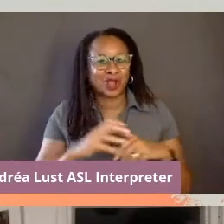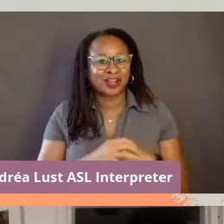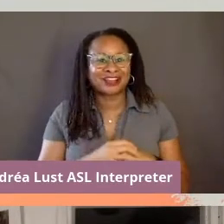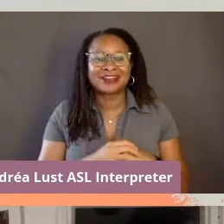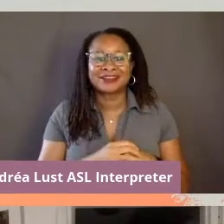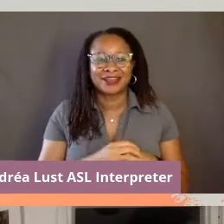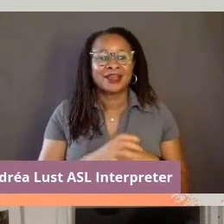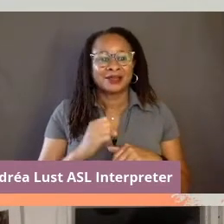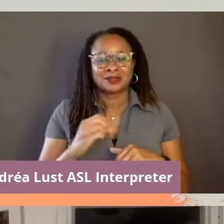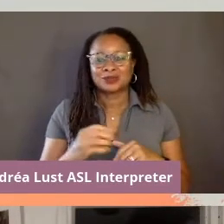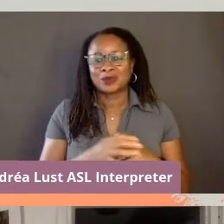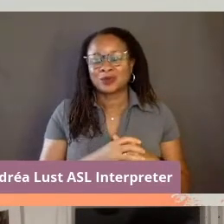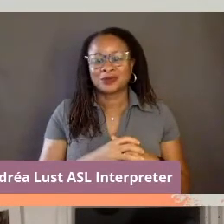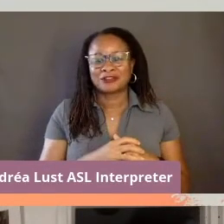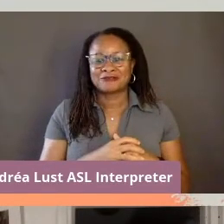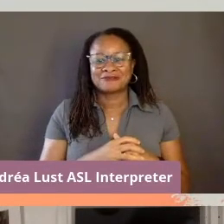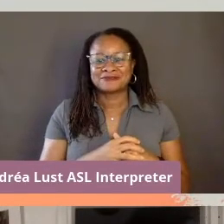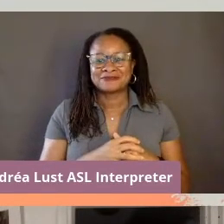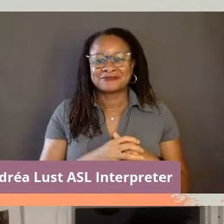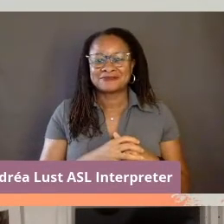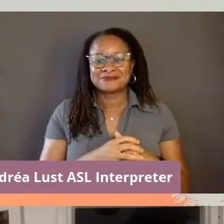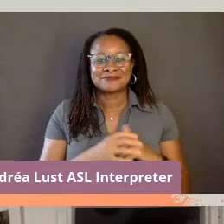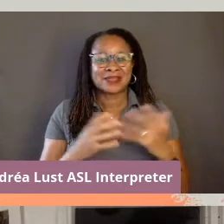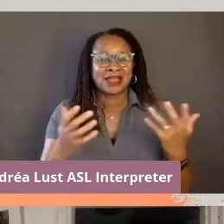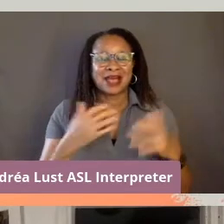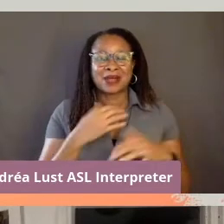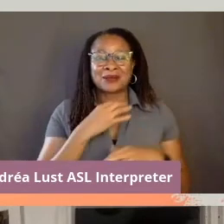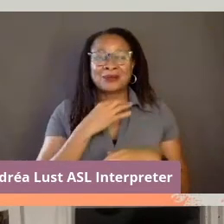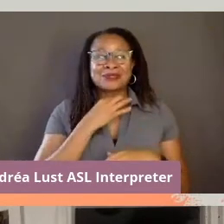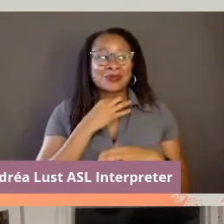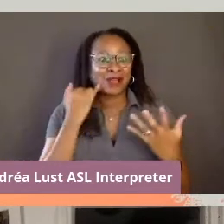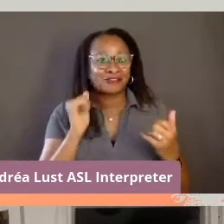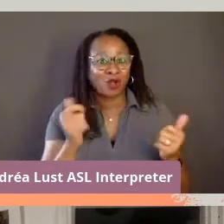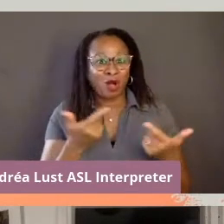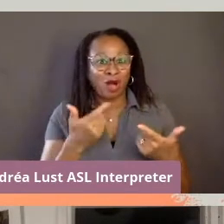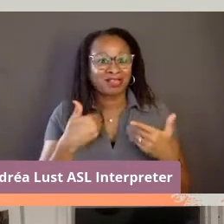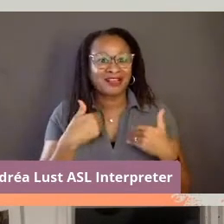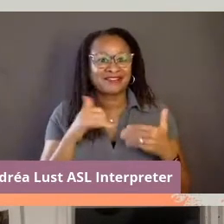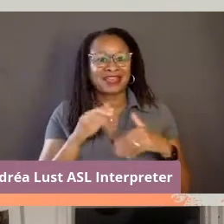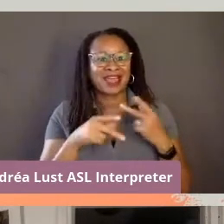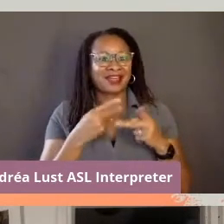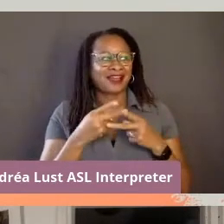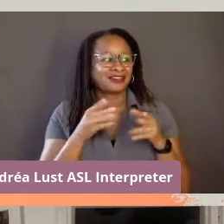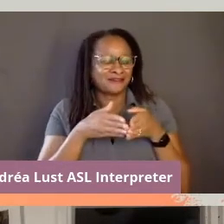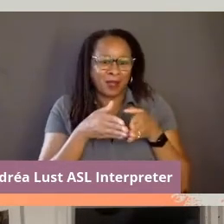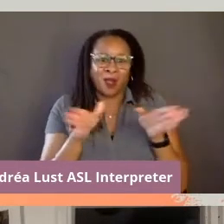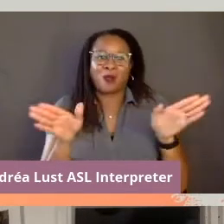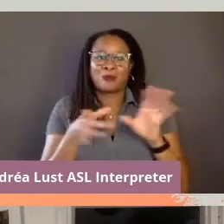So, if you, I was wondering, have you always had such an open relationship